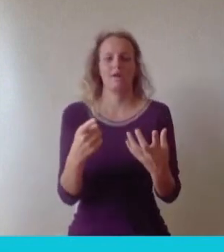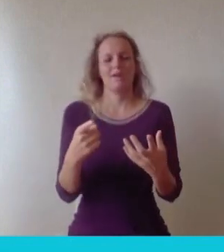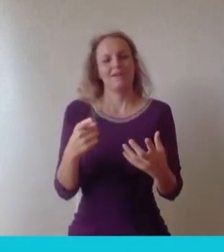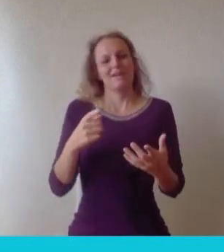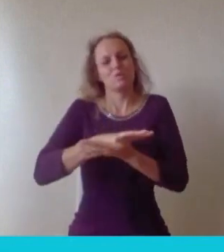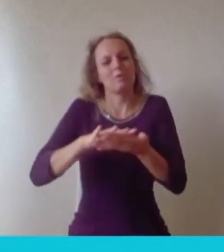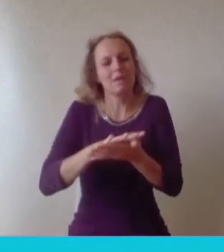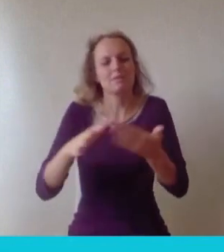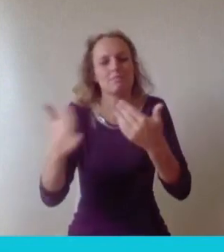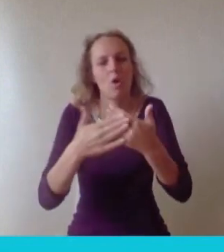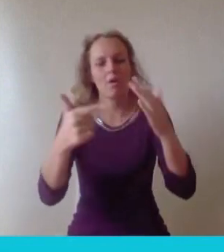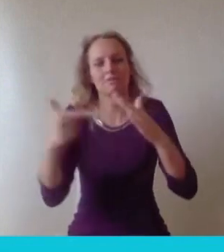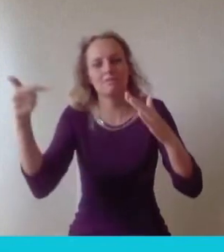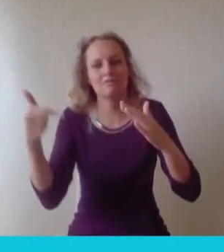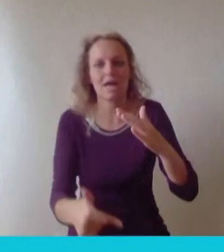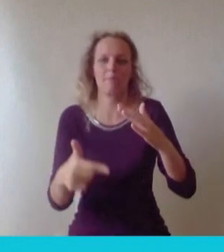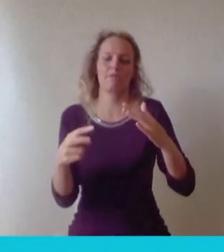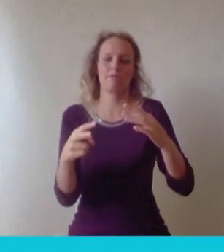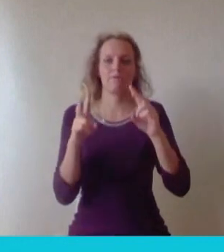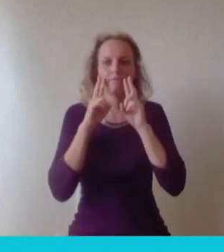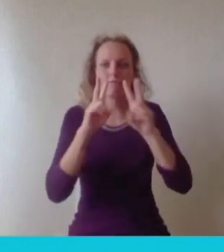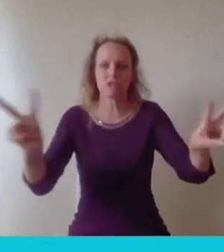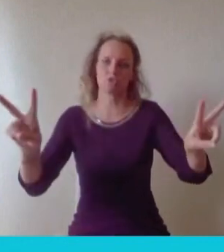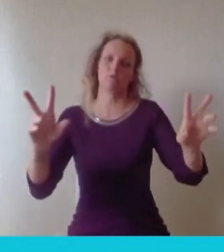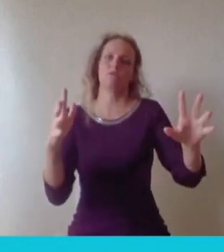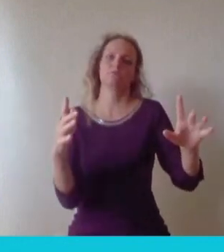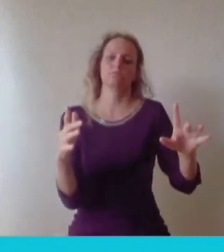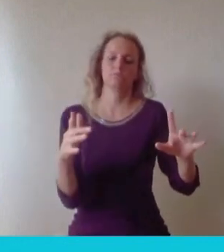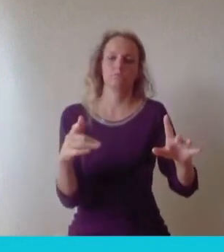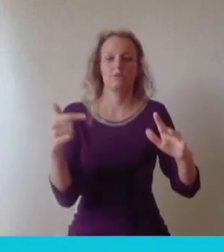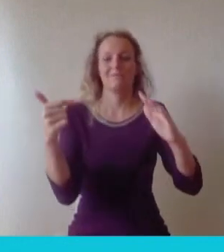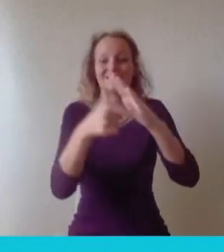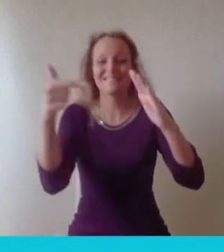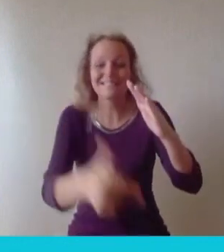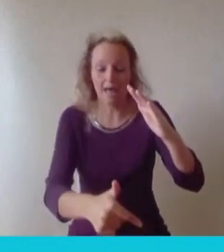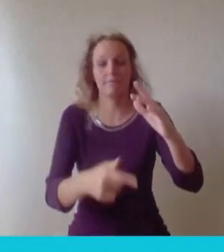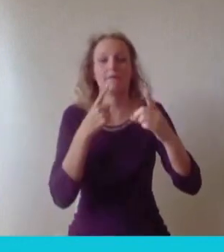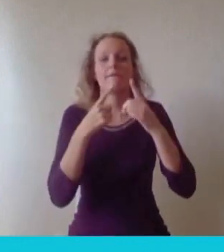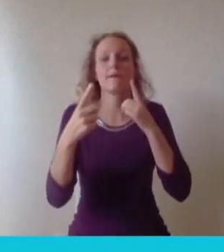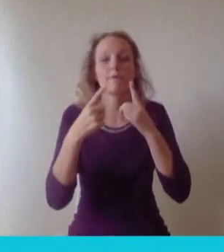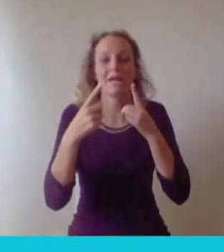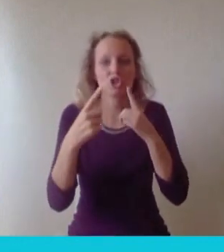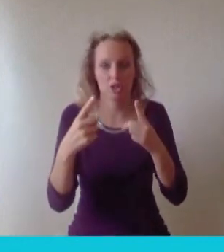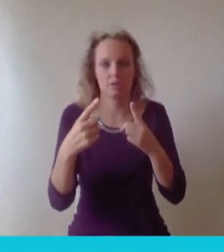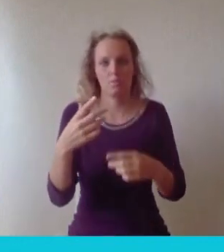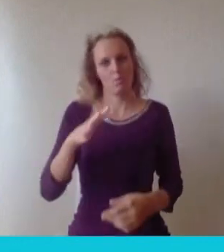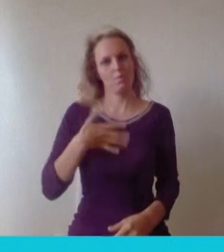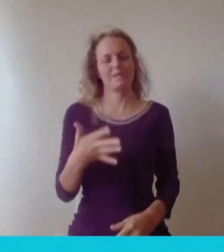computer vision solutions out there. It's all about the depth of information you can get rather than the breadth. And on that kind of note I think with